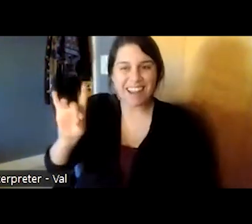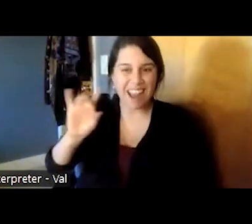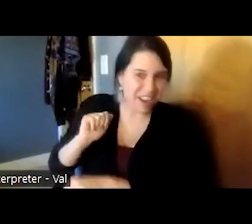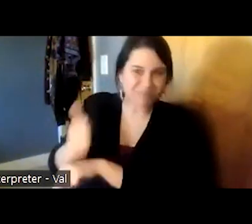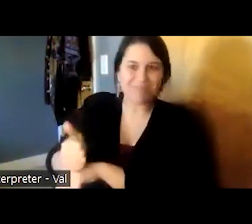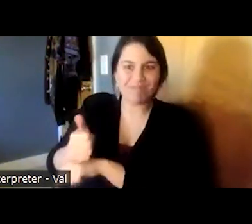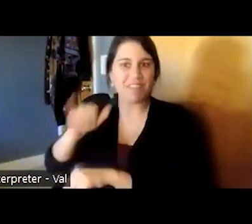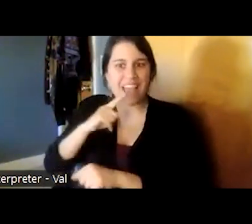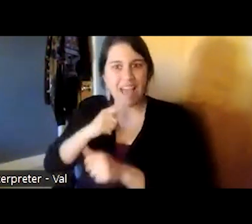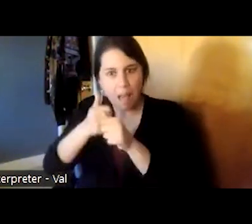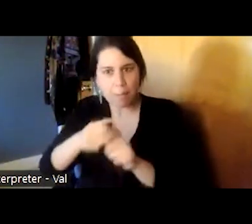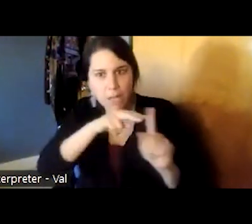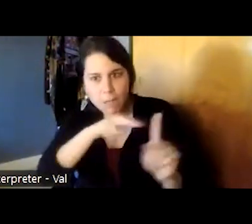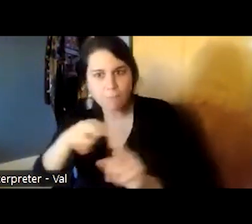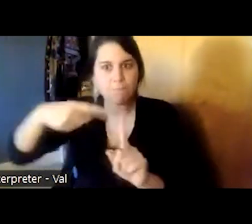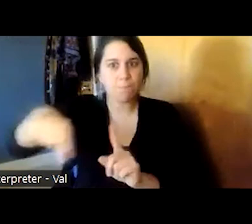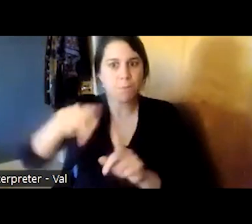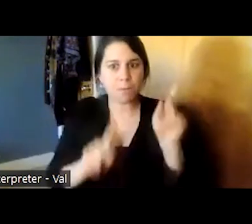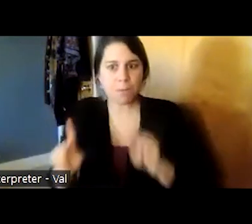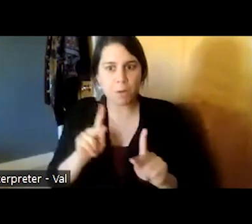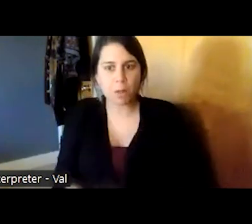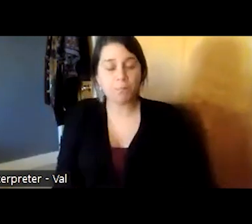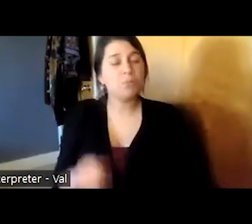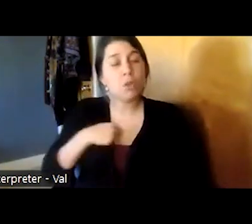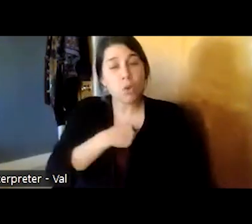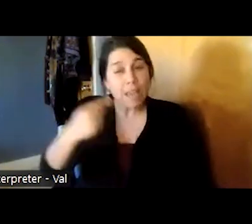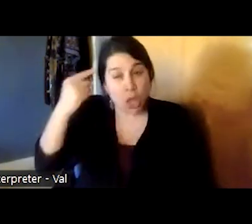when strong ties opened up we thought that everybody coming out of the state hospital